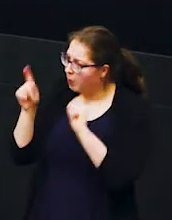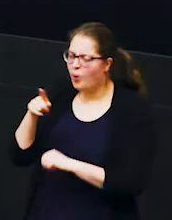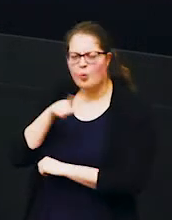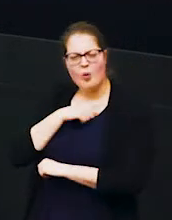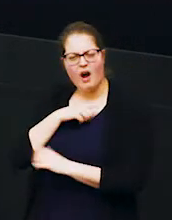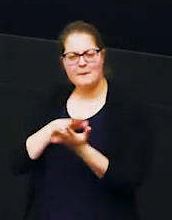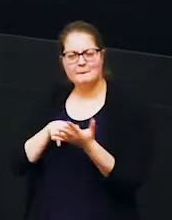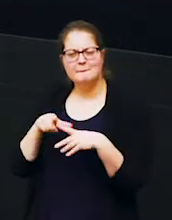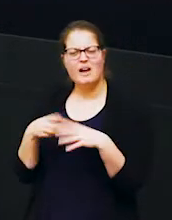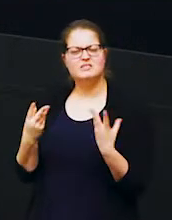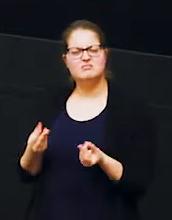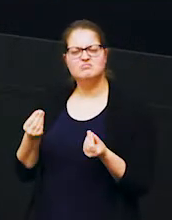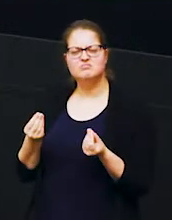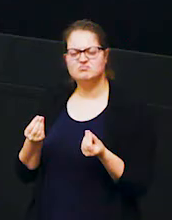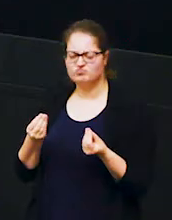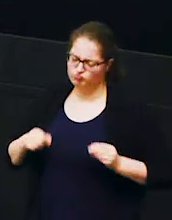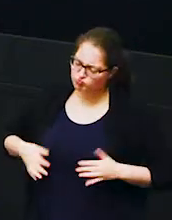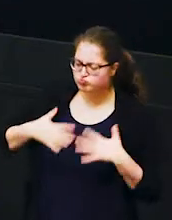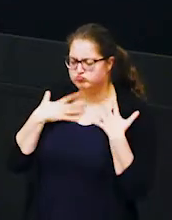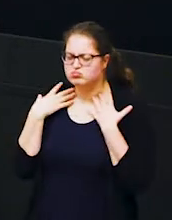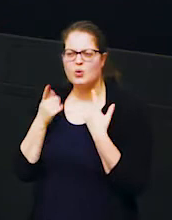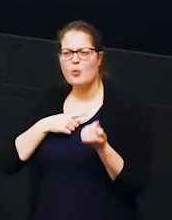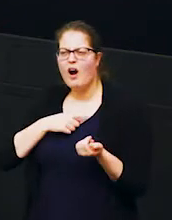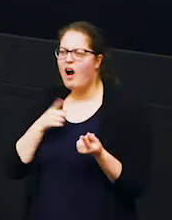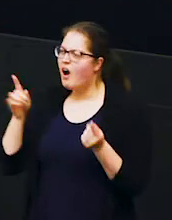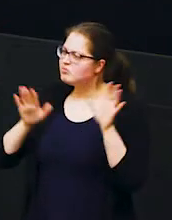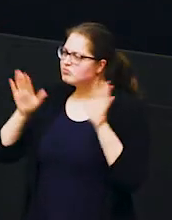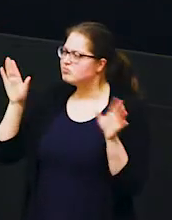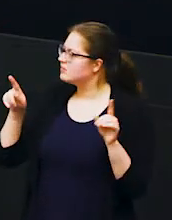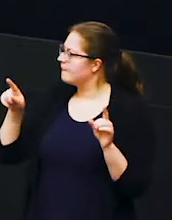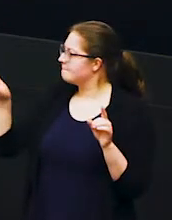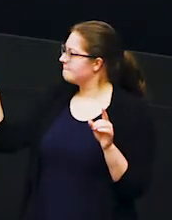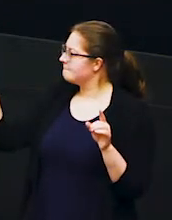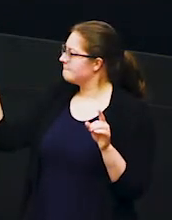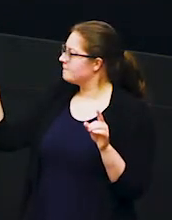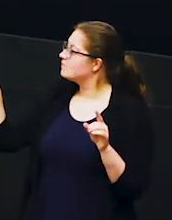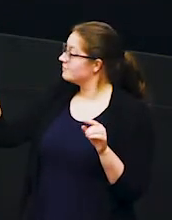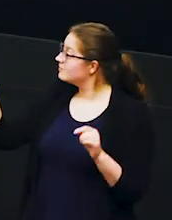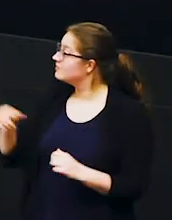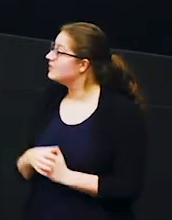elephants mud bathe why do they cover themselves in mud so let's come to this this boy here